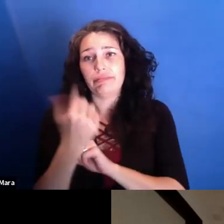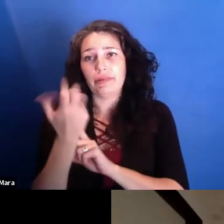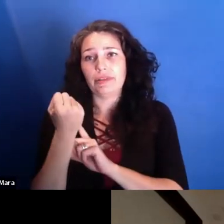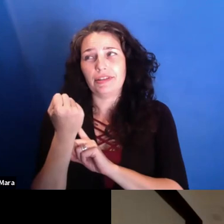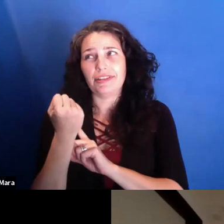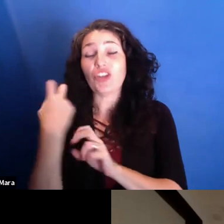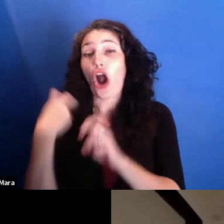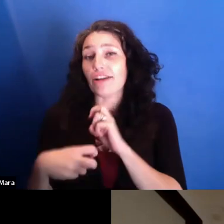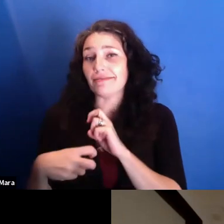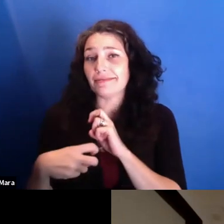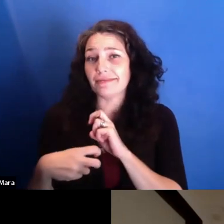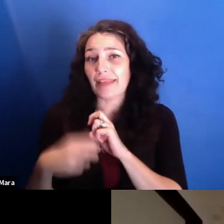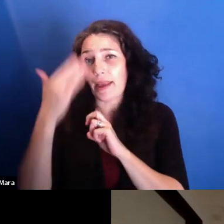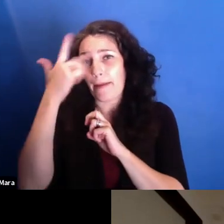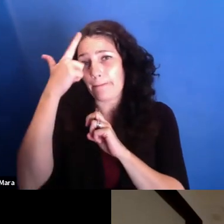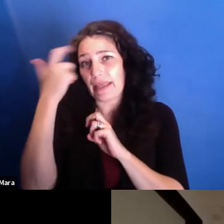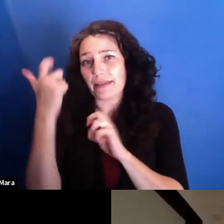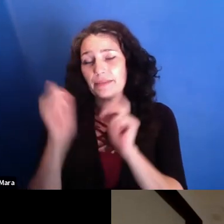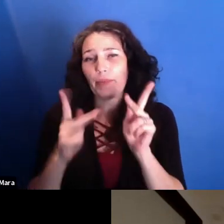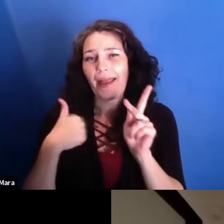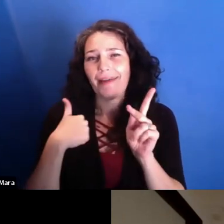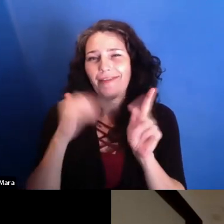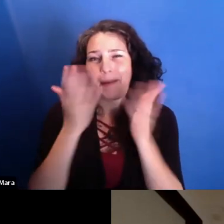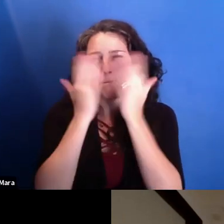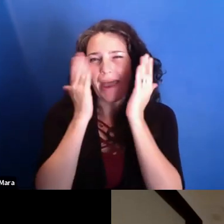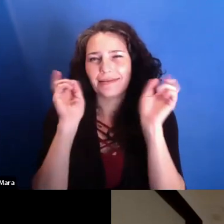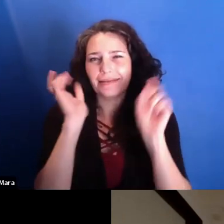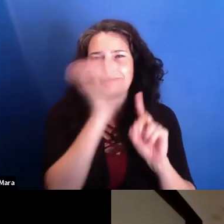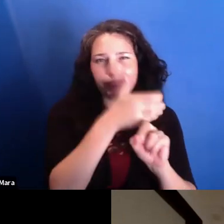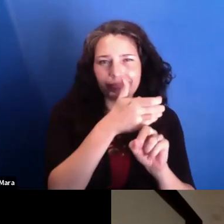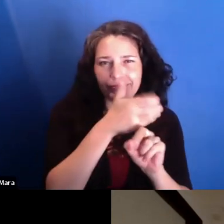If you film with people that have nothing to hide and have